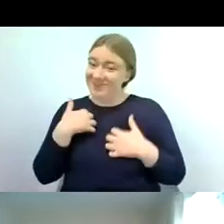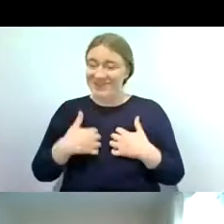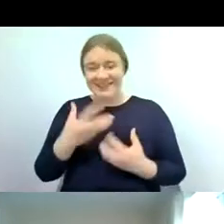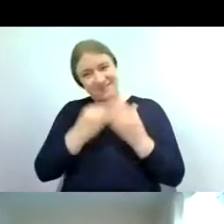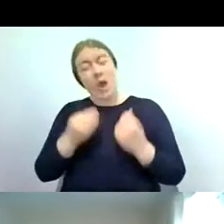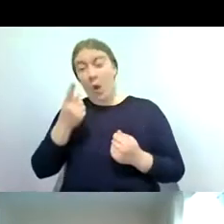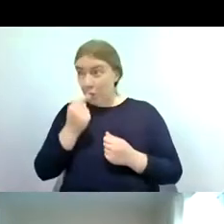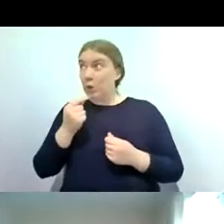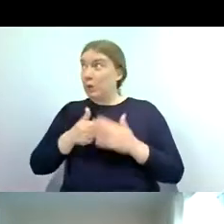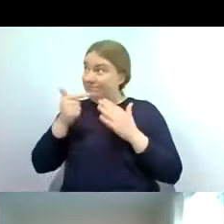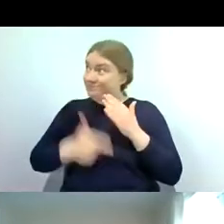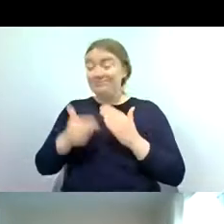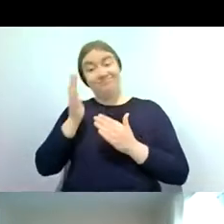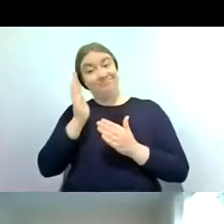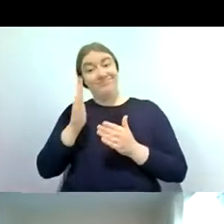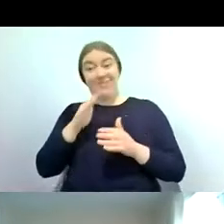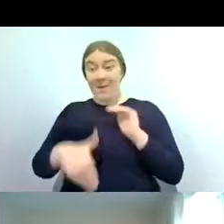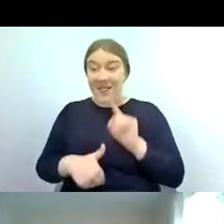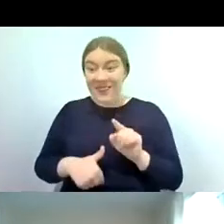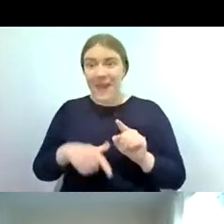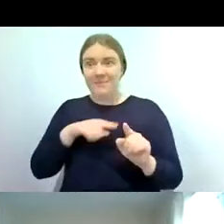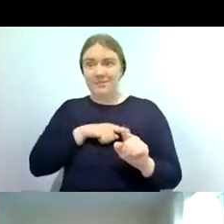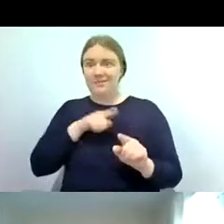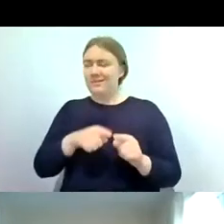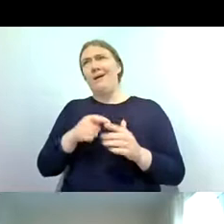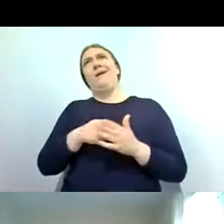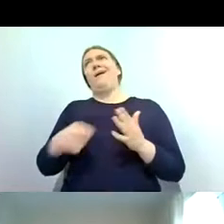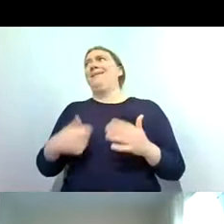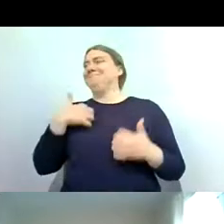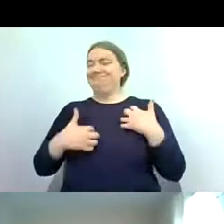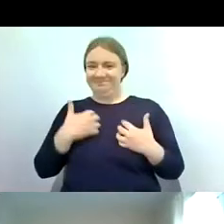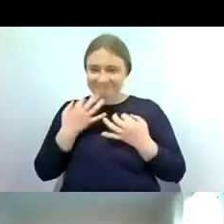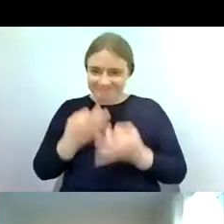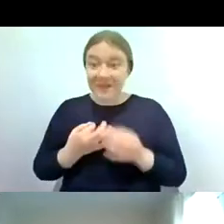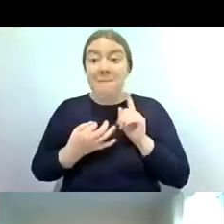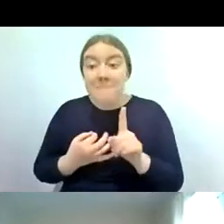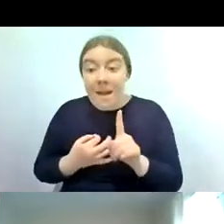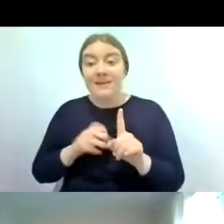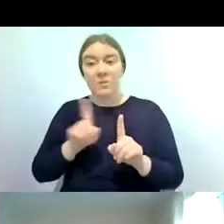a lot more about them because it's just endless interest and but what i would say is that the